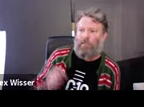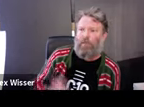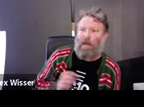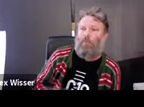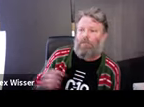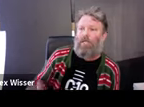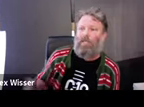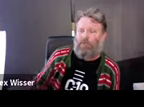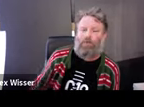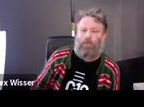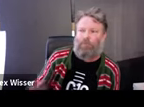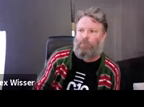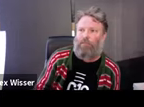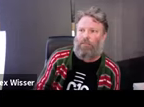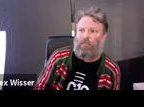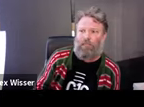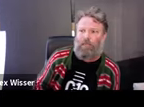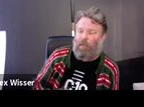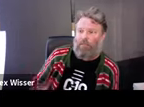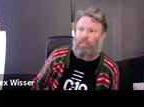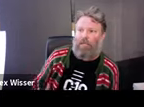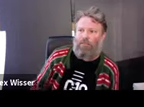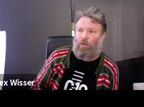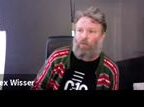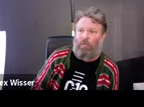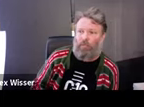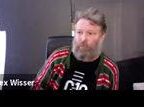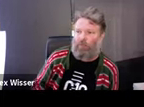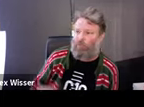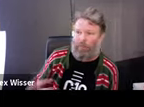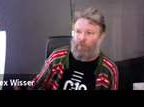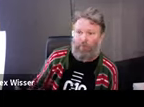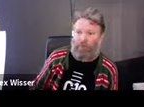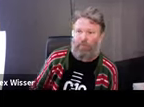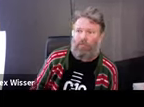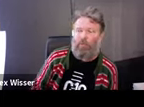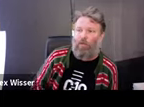adaption of culture. How we meet culture to meet the changing social